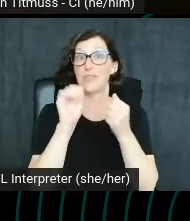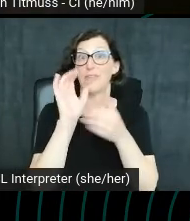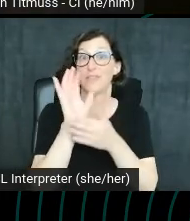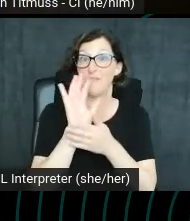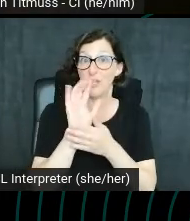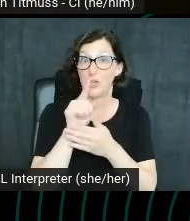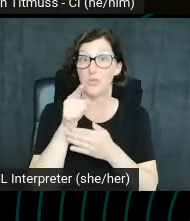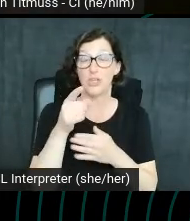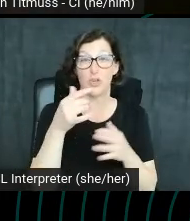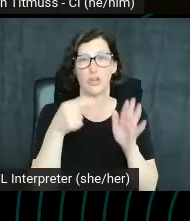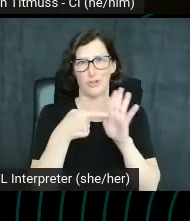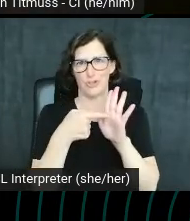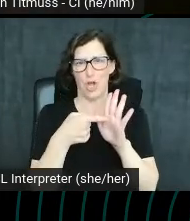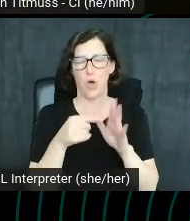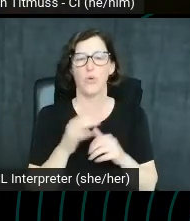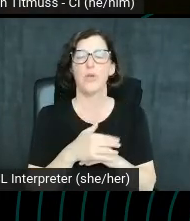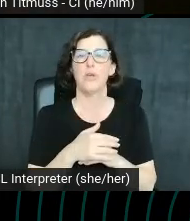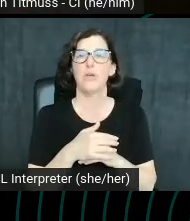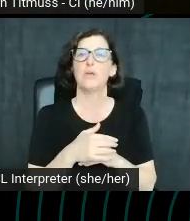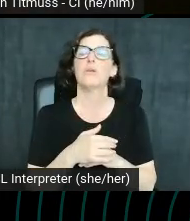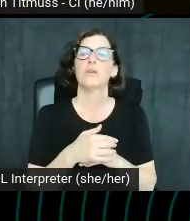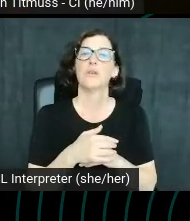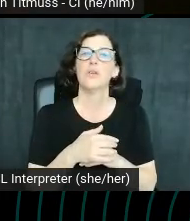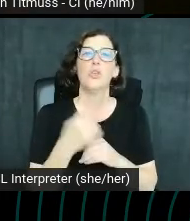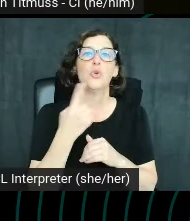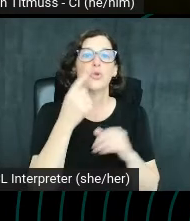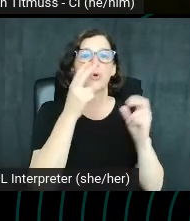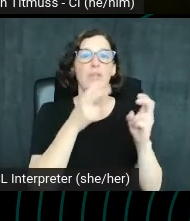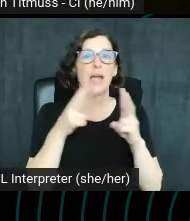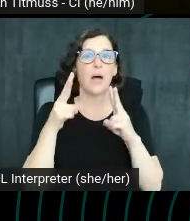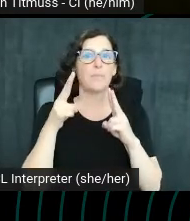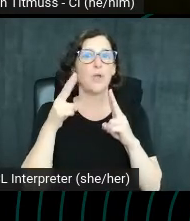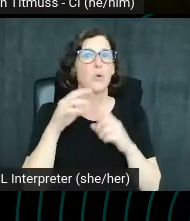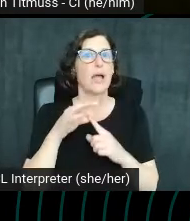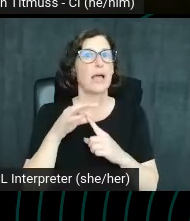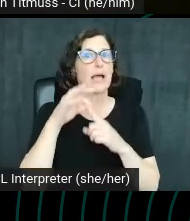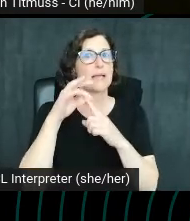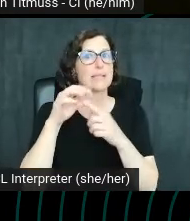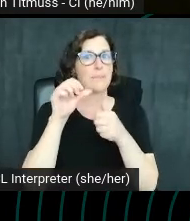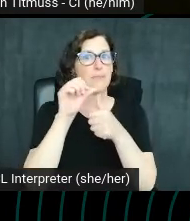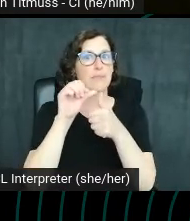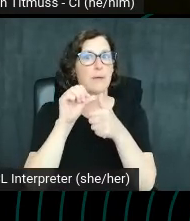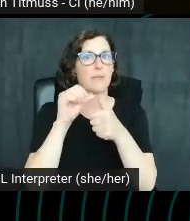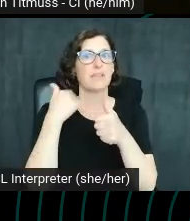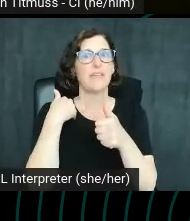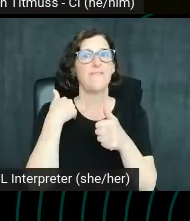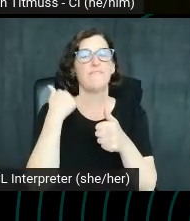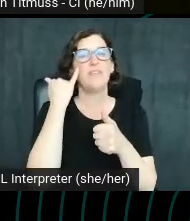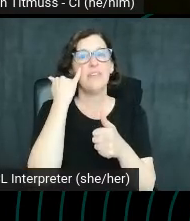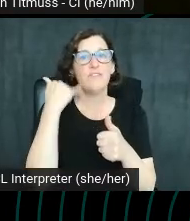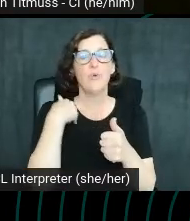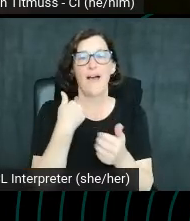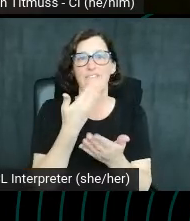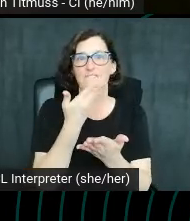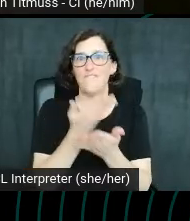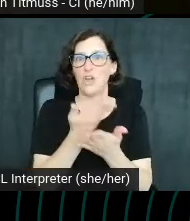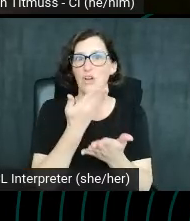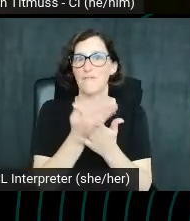It's worth mentioning that you can only upload custom thumbnails. If you have a verified account, custom thumbnails can make a huge